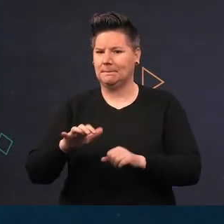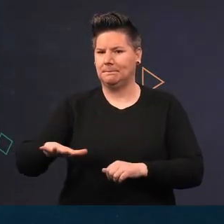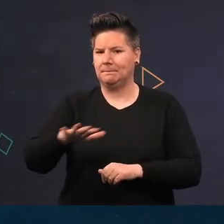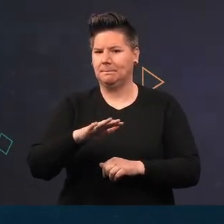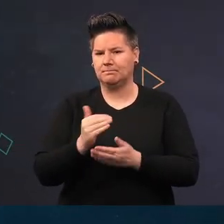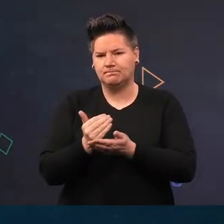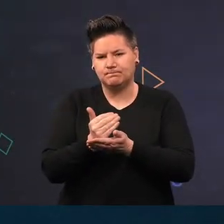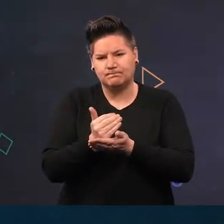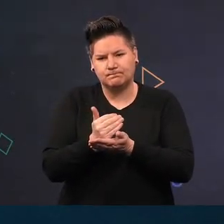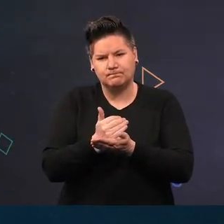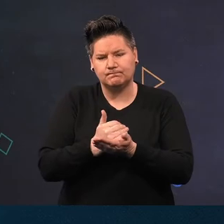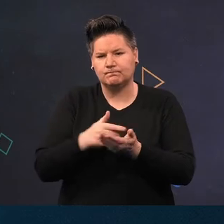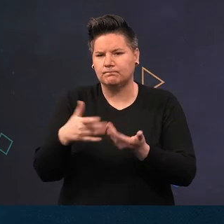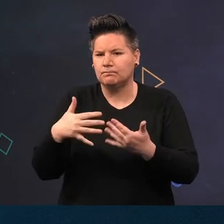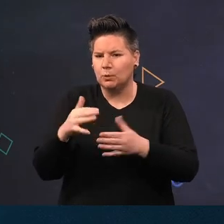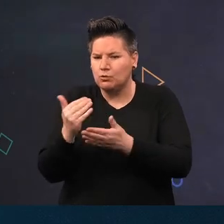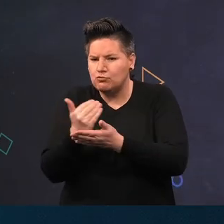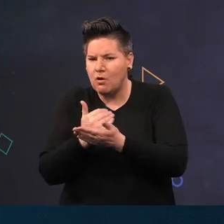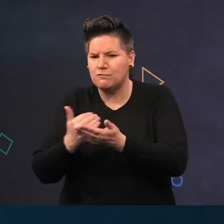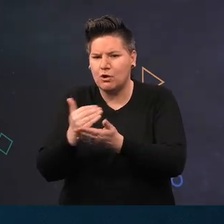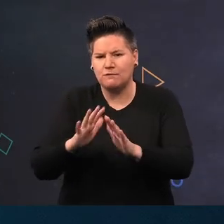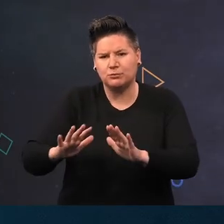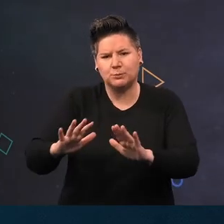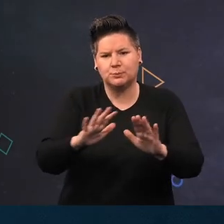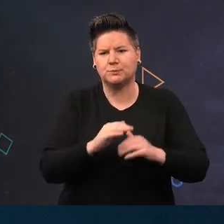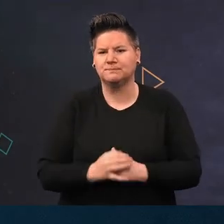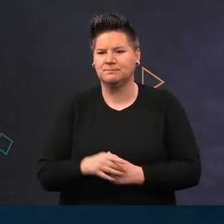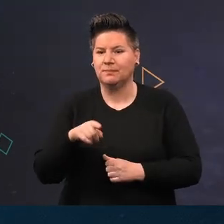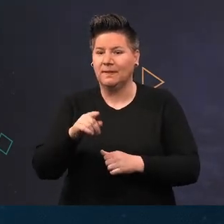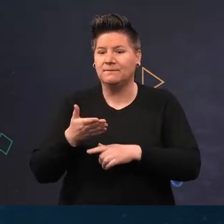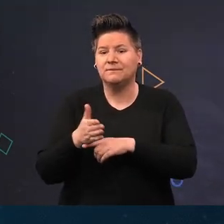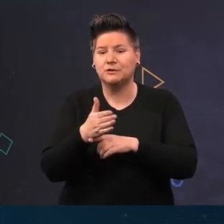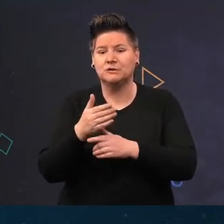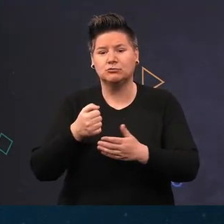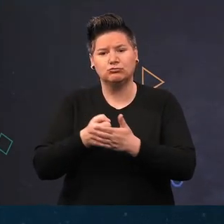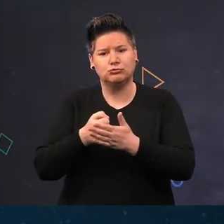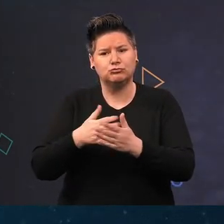promote recovery, several bylaws and fishing restrictions were introduced into Strangford